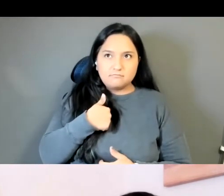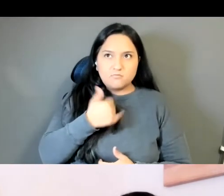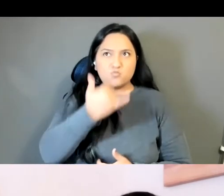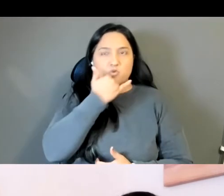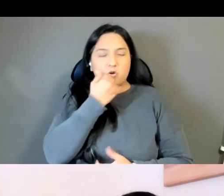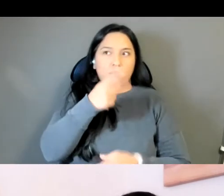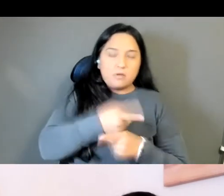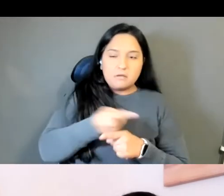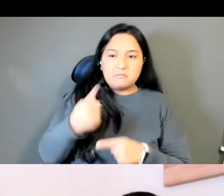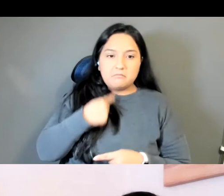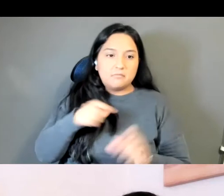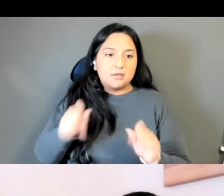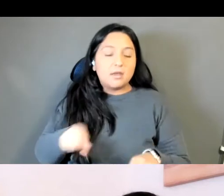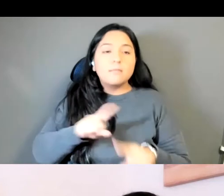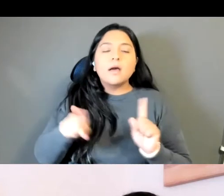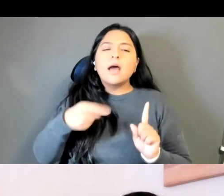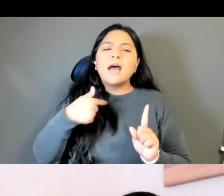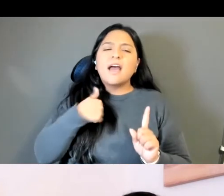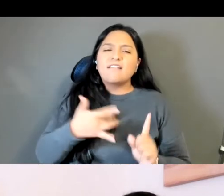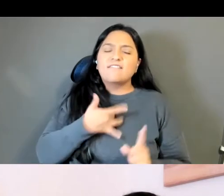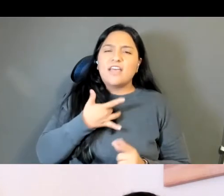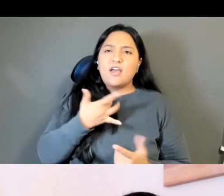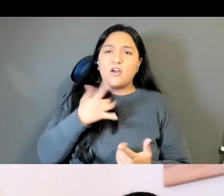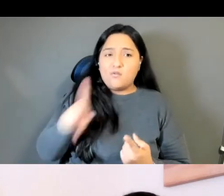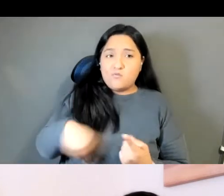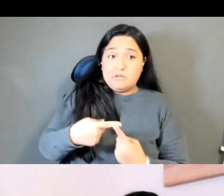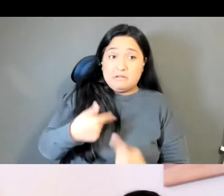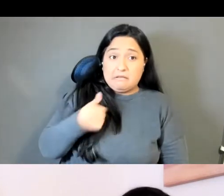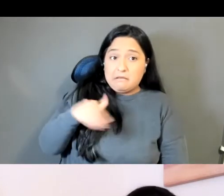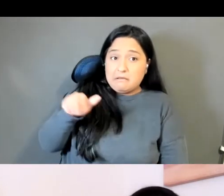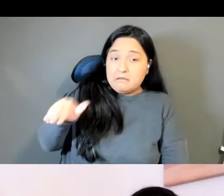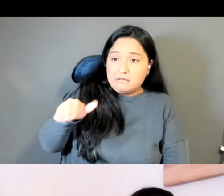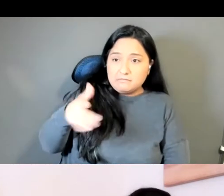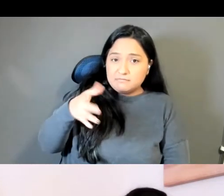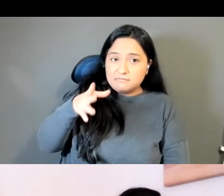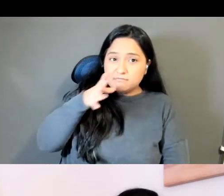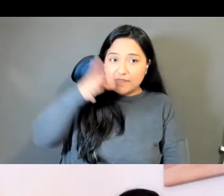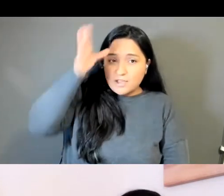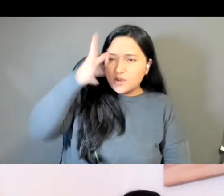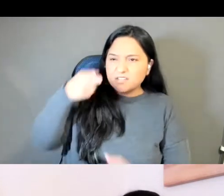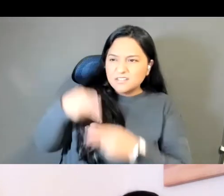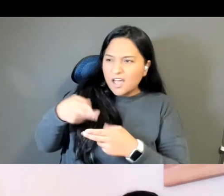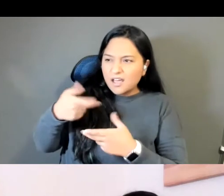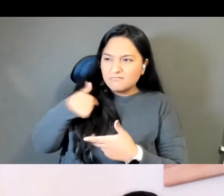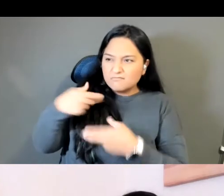but I felt like every time I asked my parents, they had a different answer for what it meant,